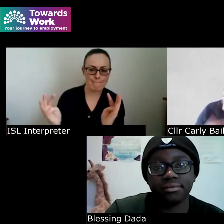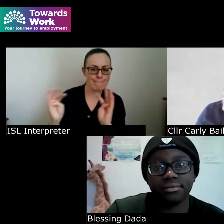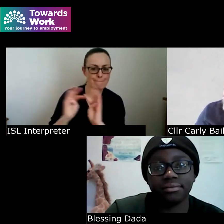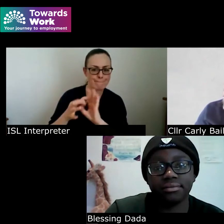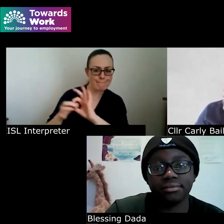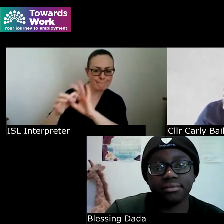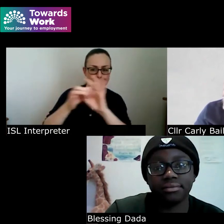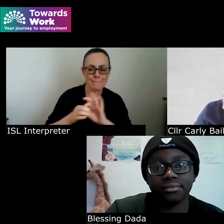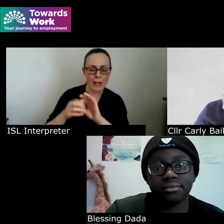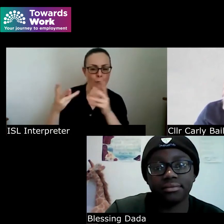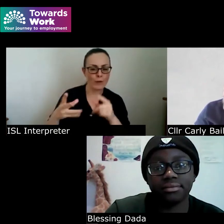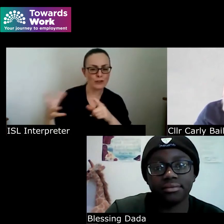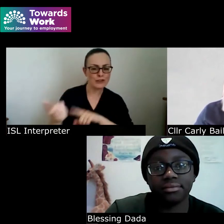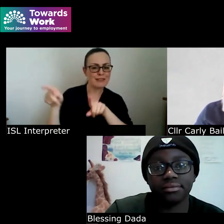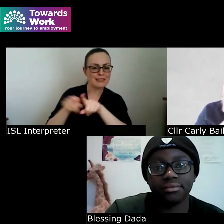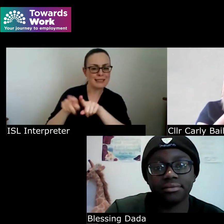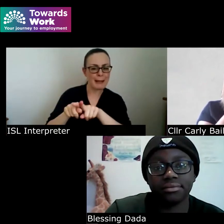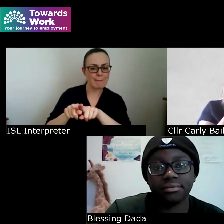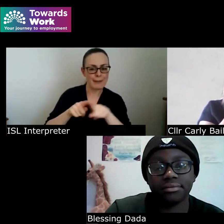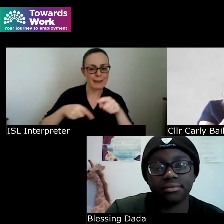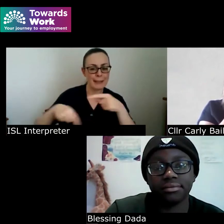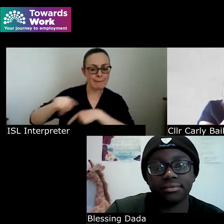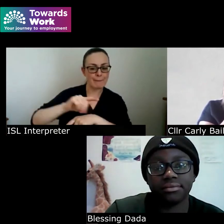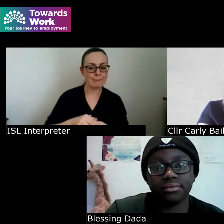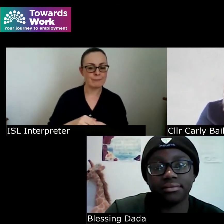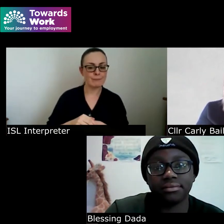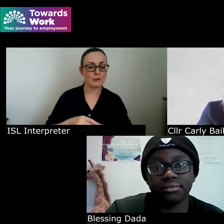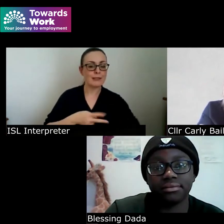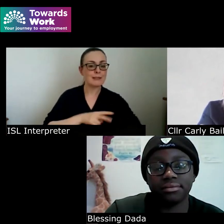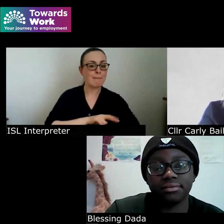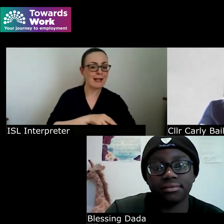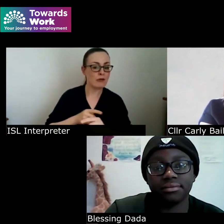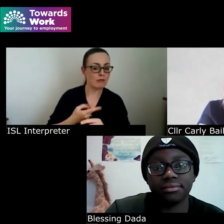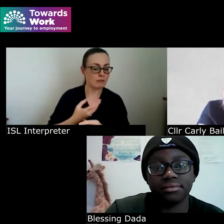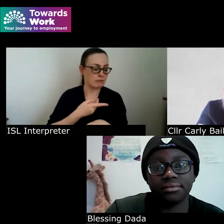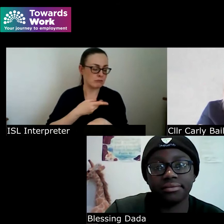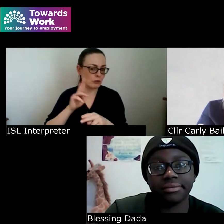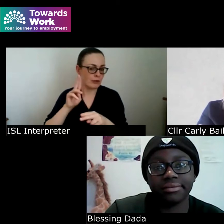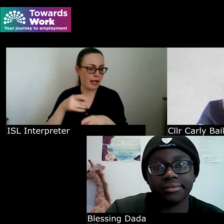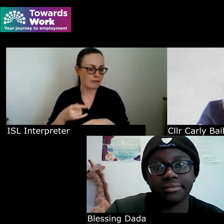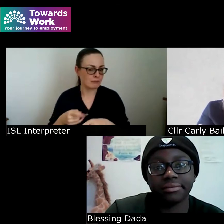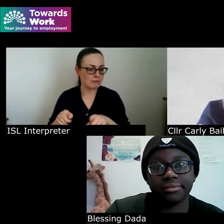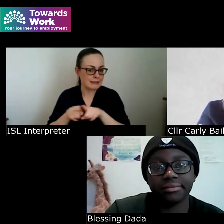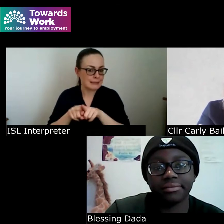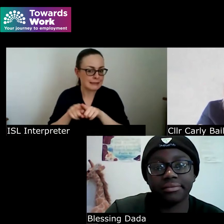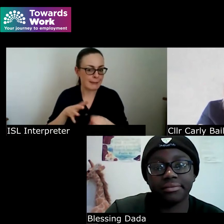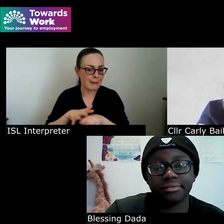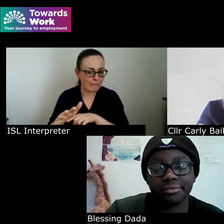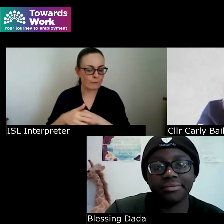they're doing you can do that with mentors and what have you um yeah it's a really good one so